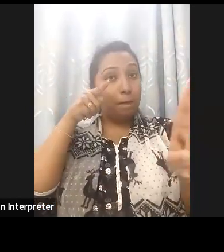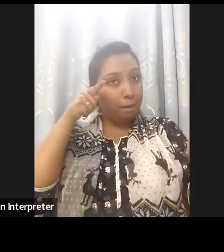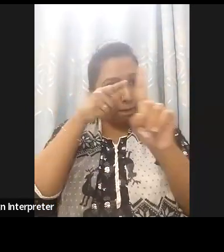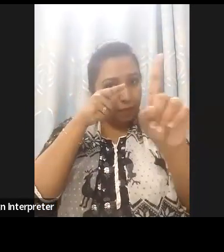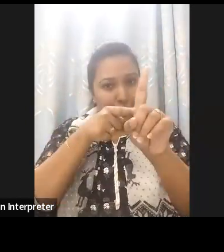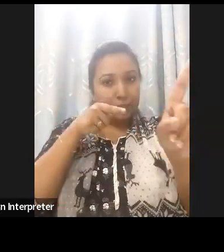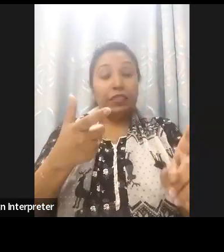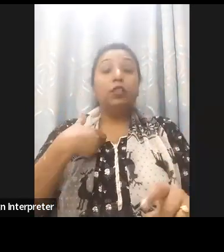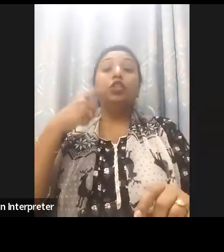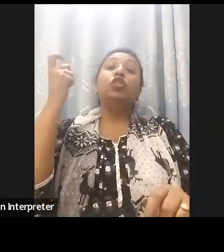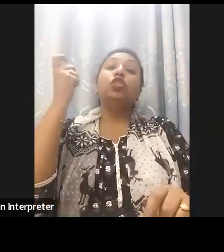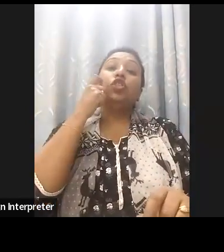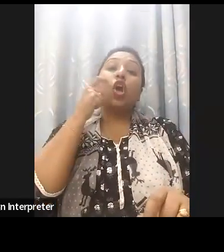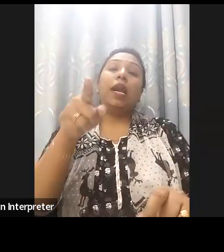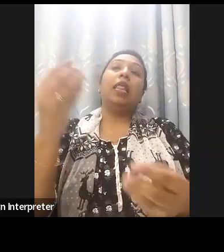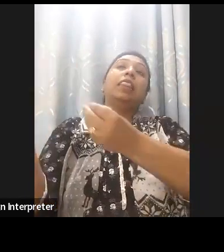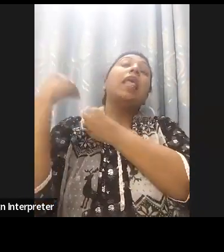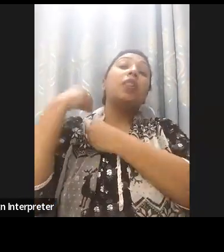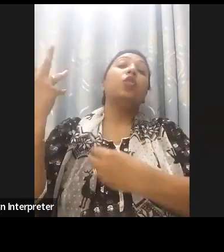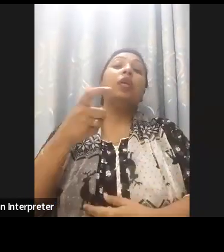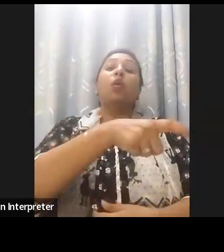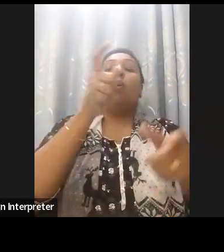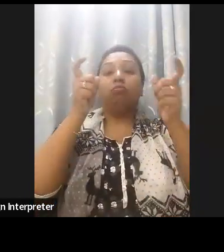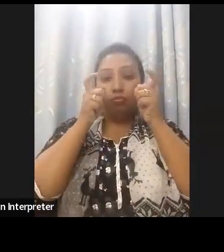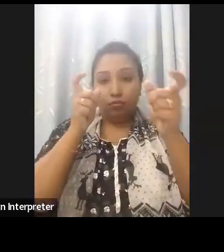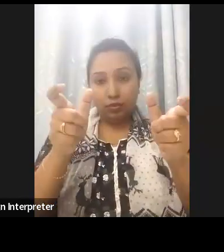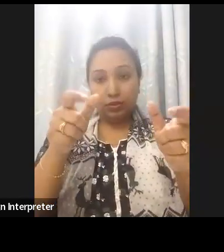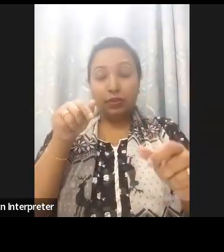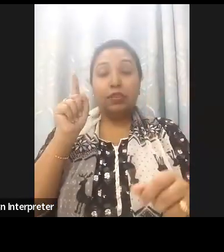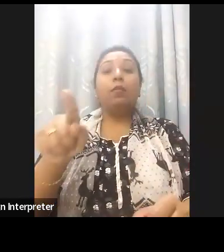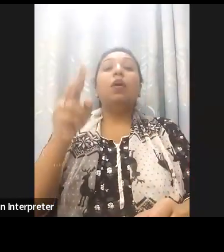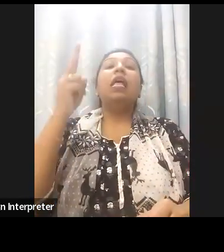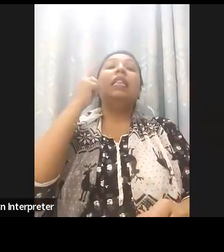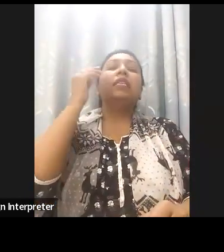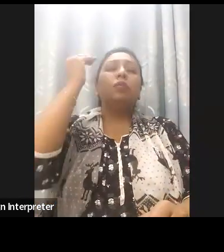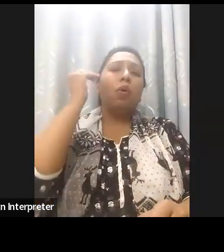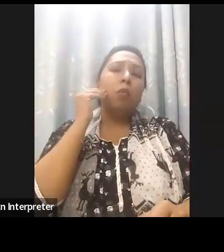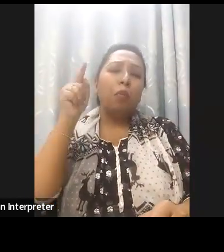of the implementation of the Marrakesh treaty on rights of persons with reading disabilities.